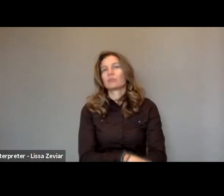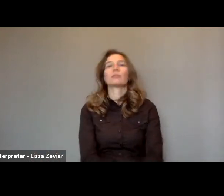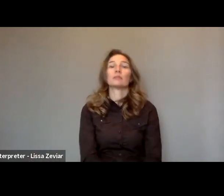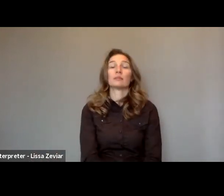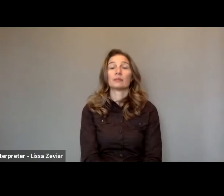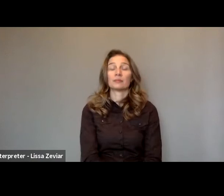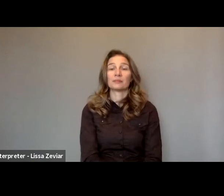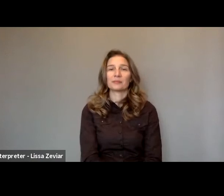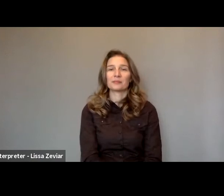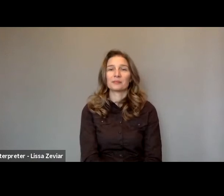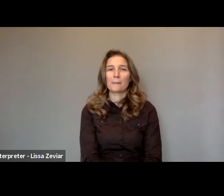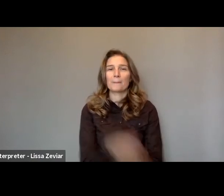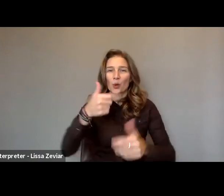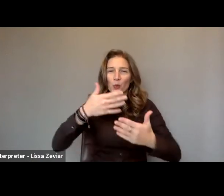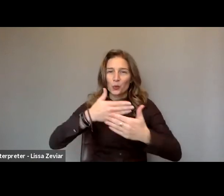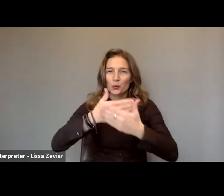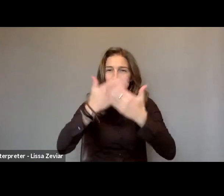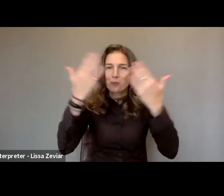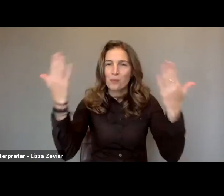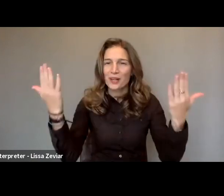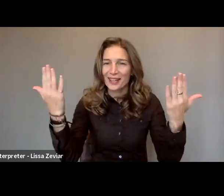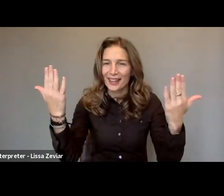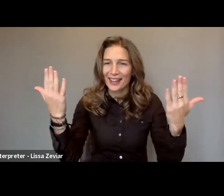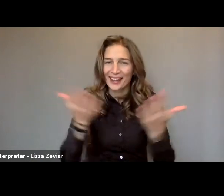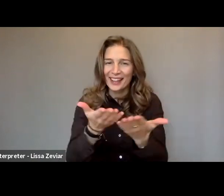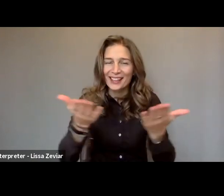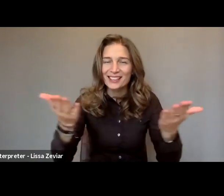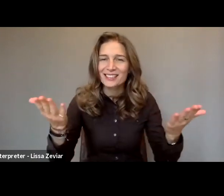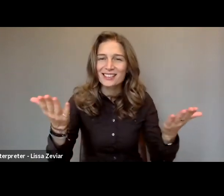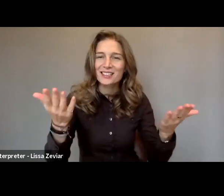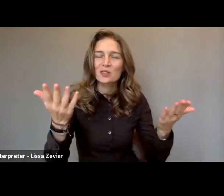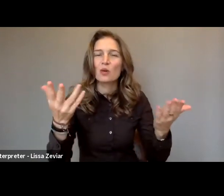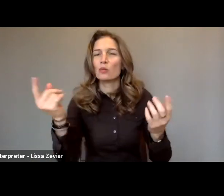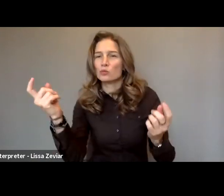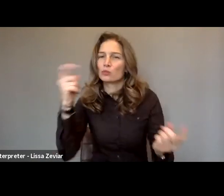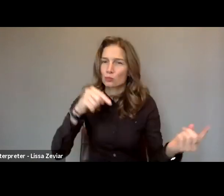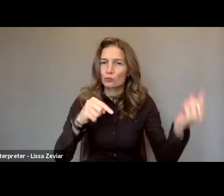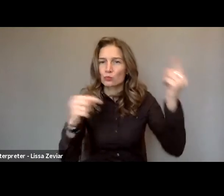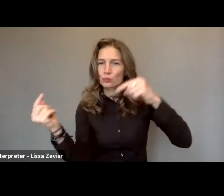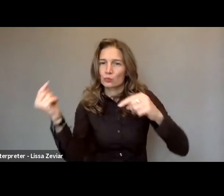Good morning. We're waiting for everyone to connect to start the webinar.